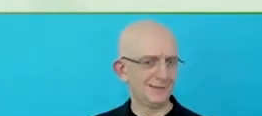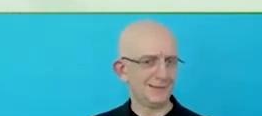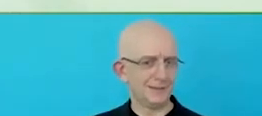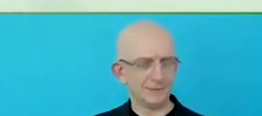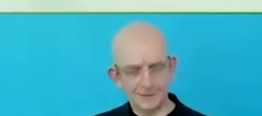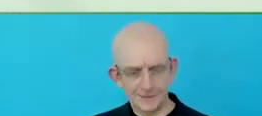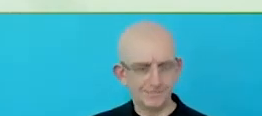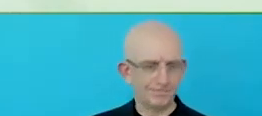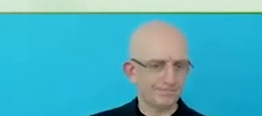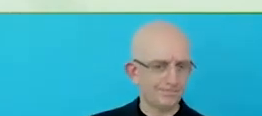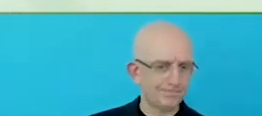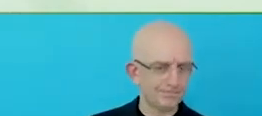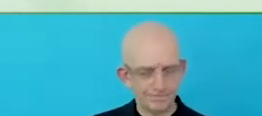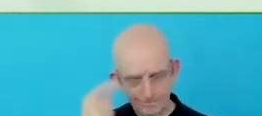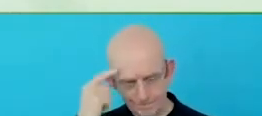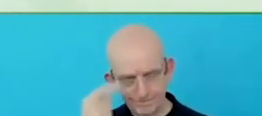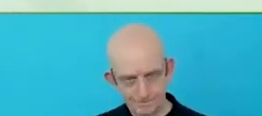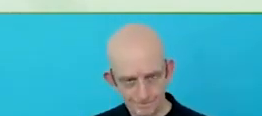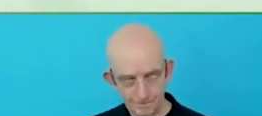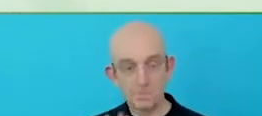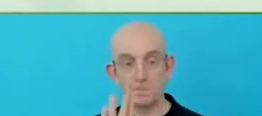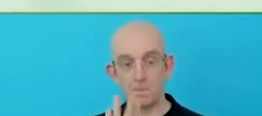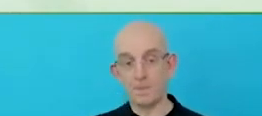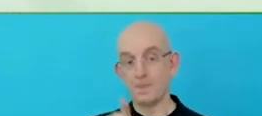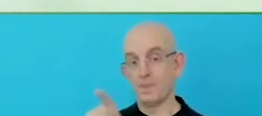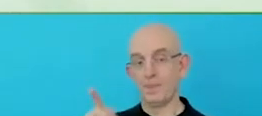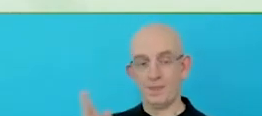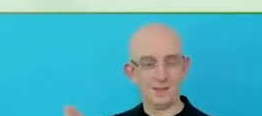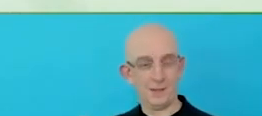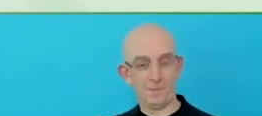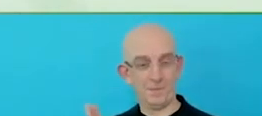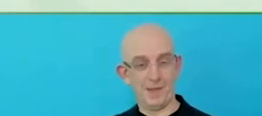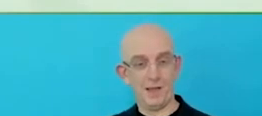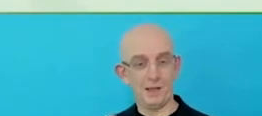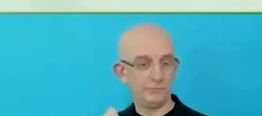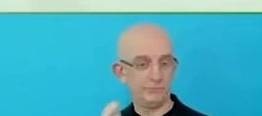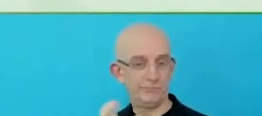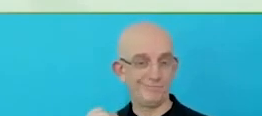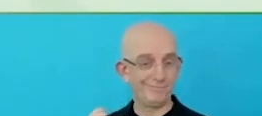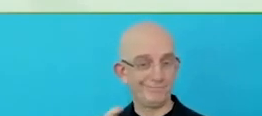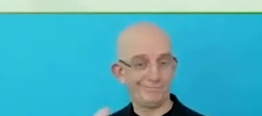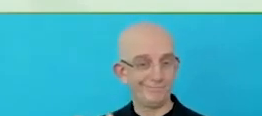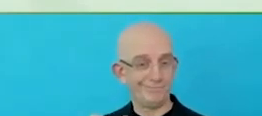That is inviting supplies to join us in this D&I journey and have